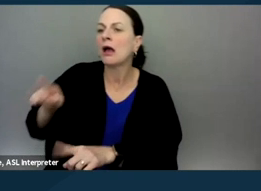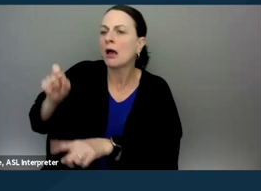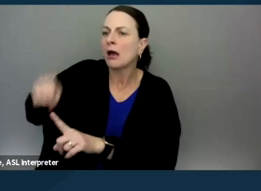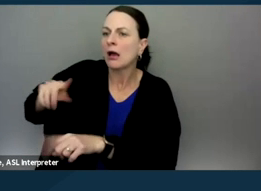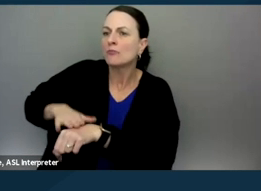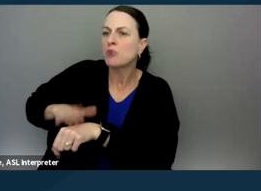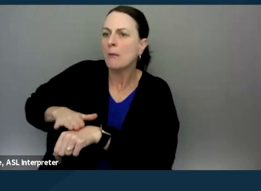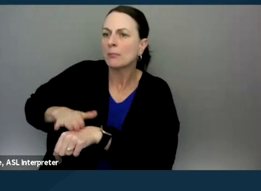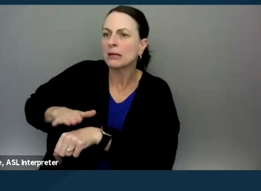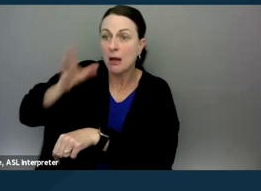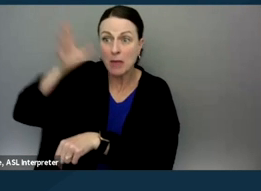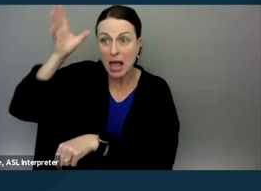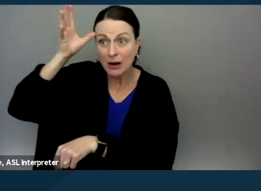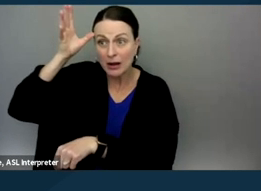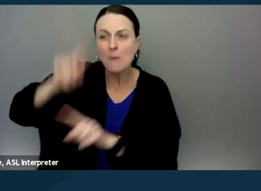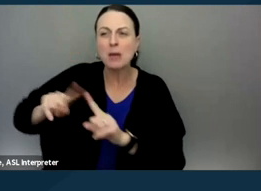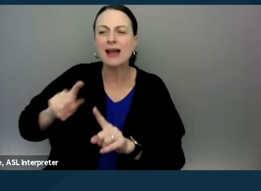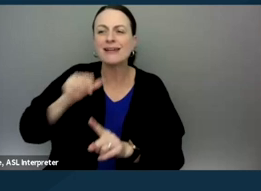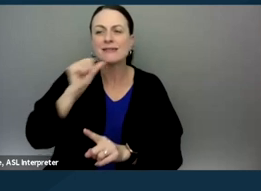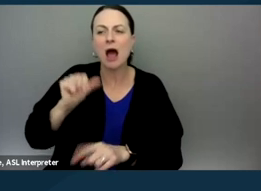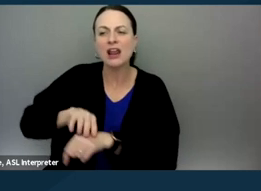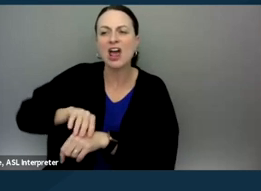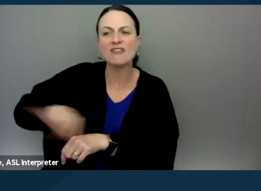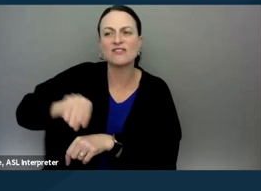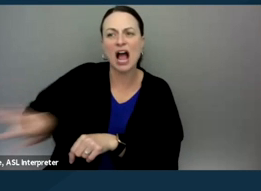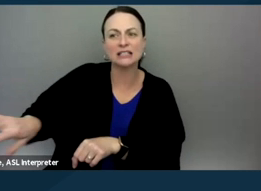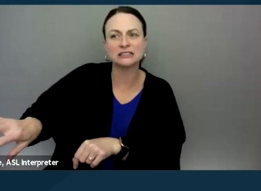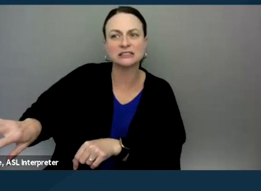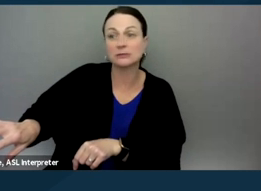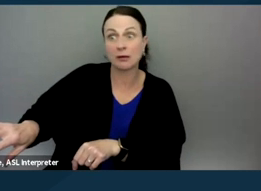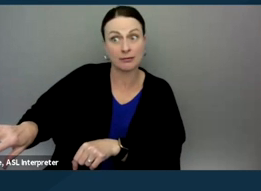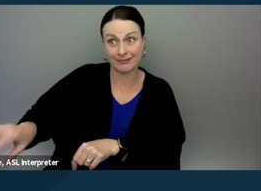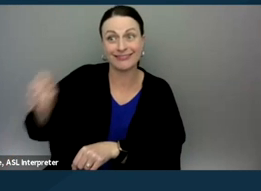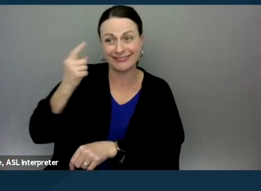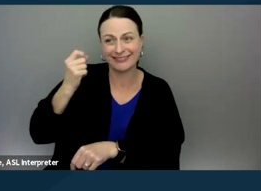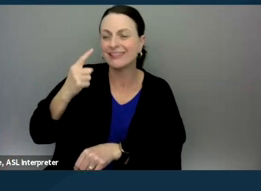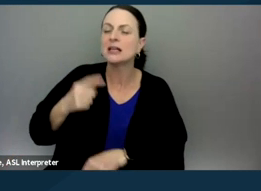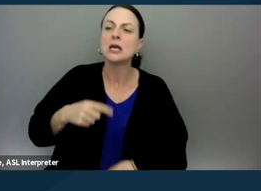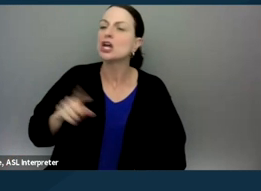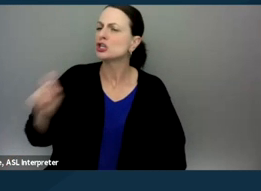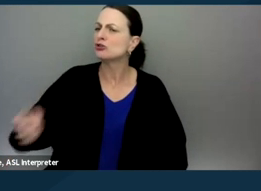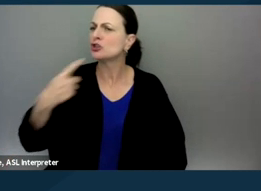without using, without providing legal advice. And the advice in that situation would be that the parent should say X, Y, and Z